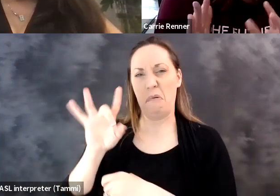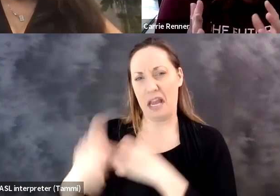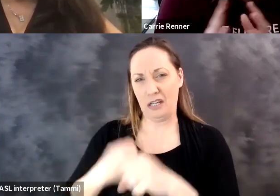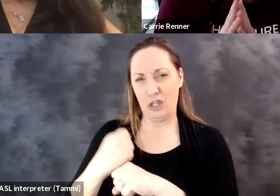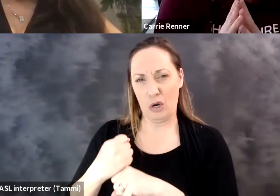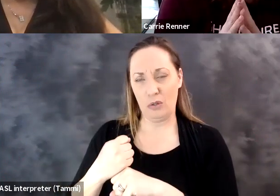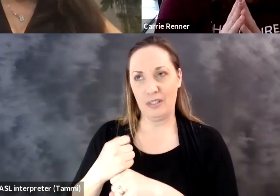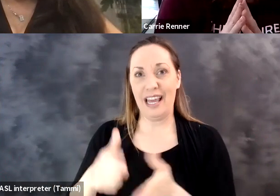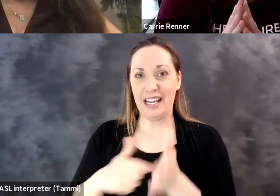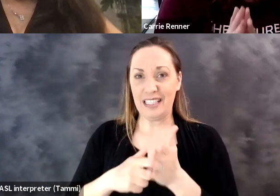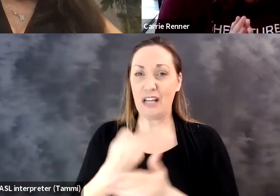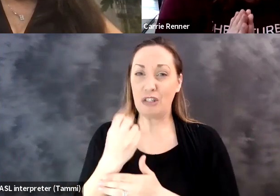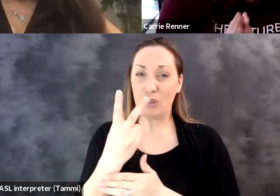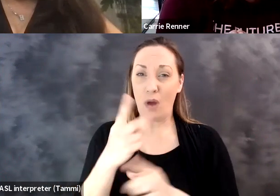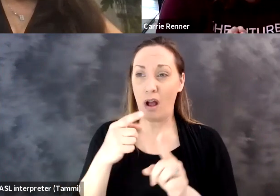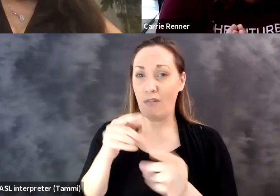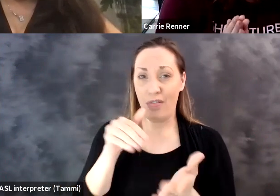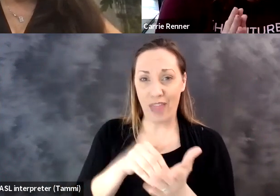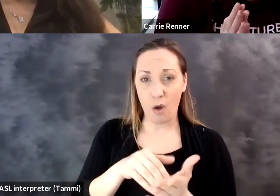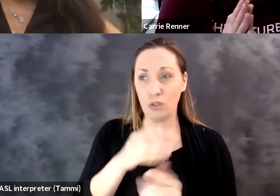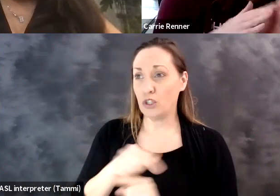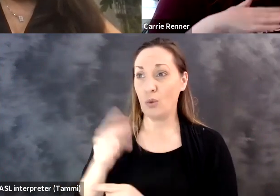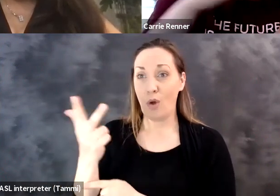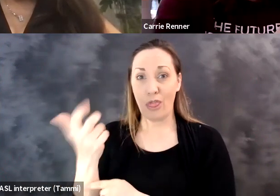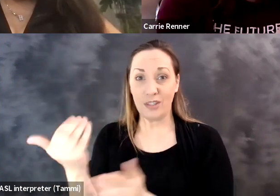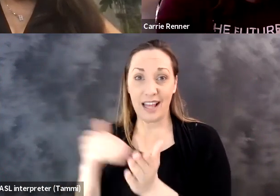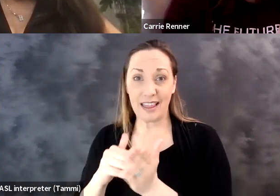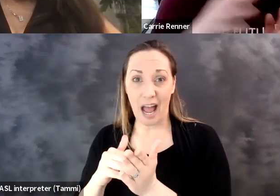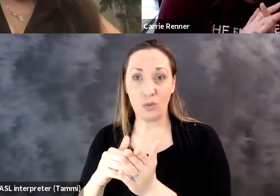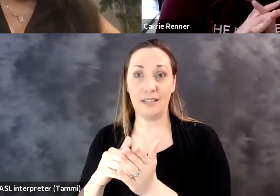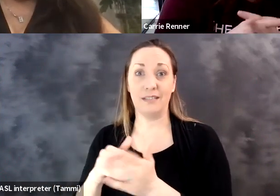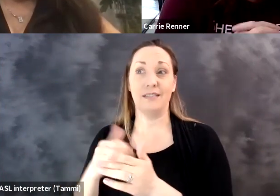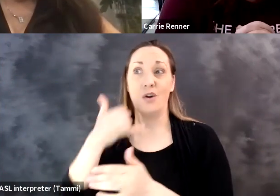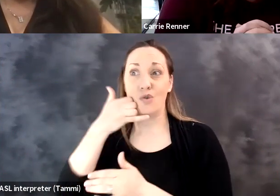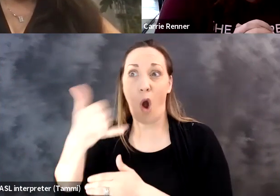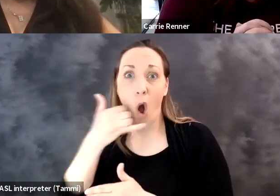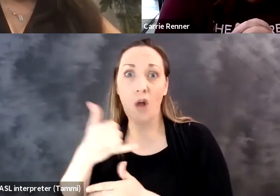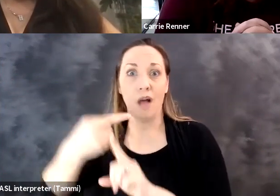about eight years now running, and it